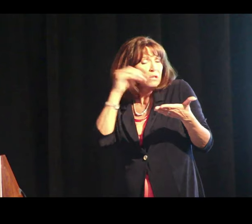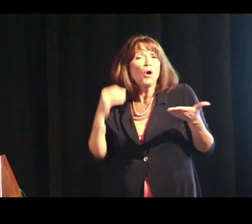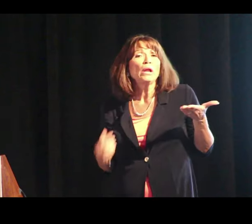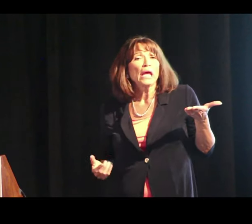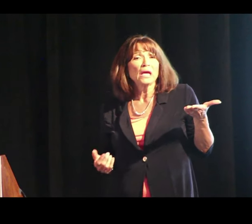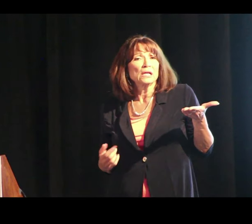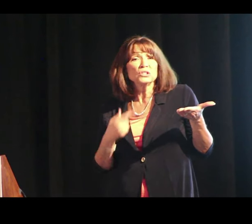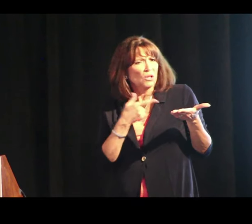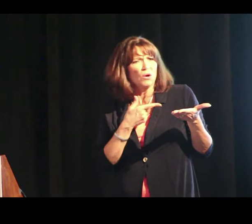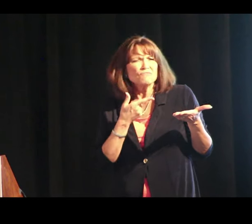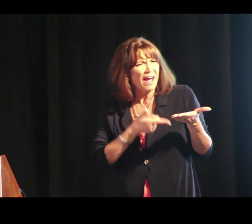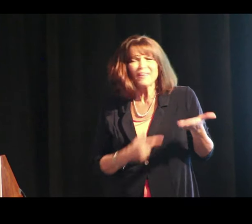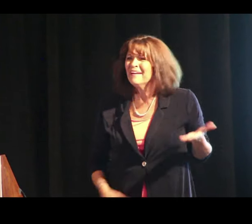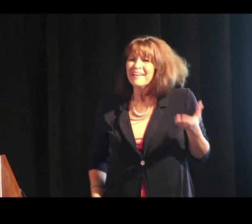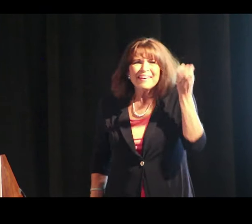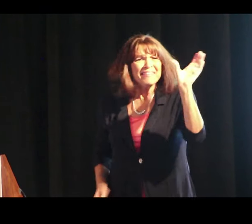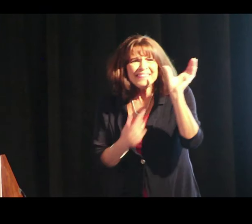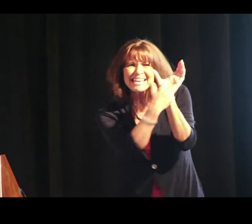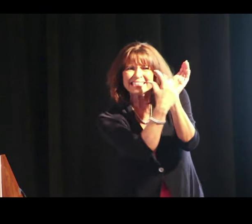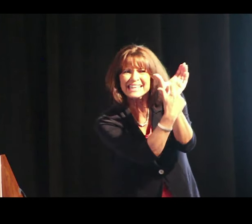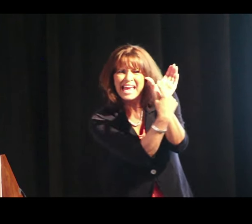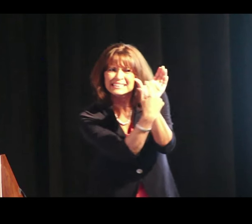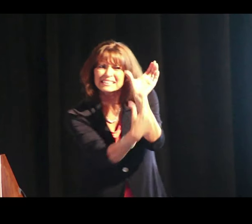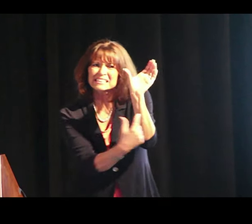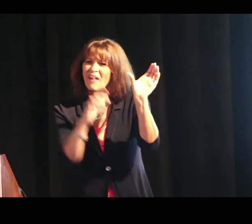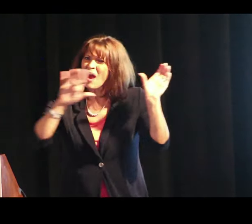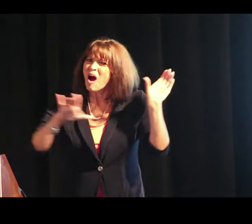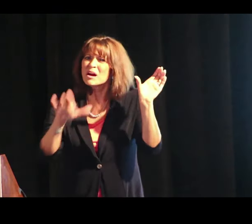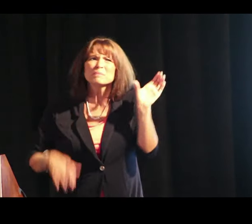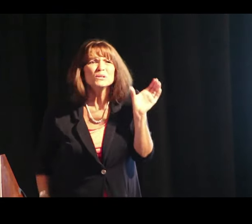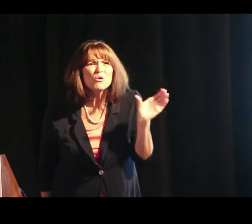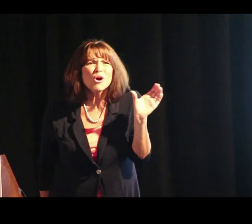So she's learning about Origami. And it's right there. These little tiny computers.